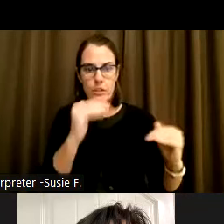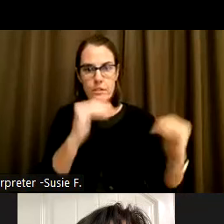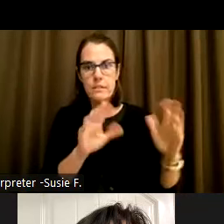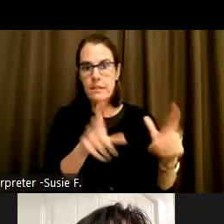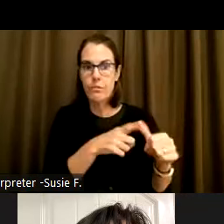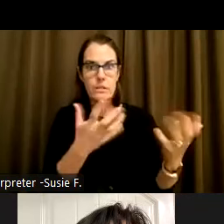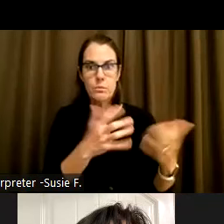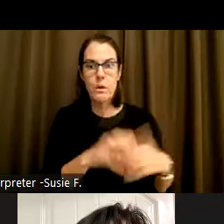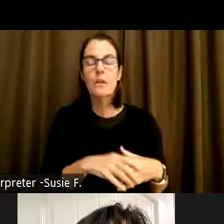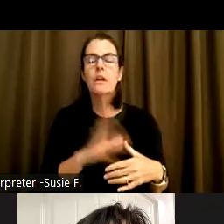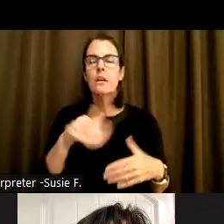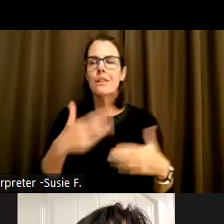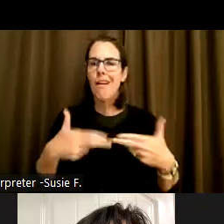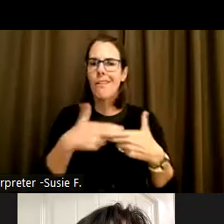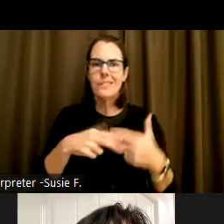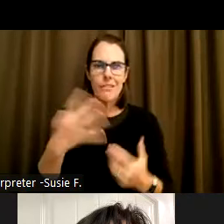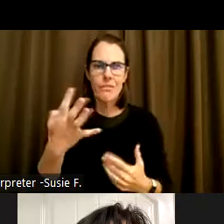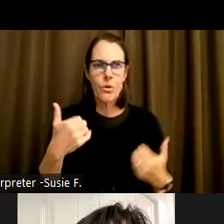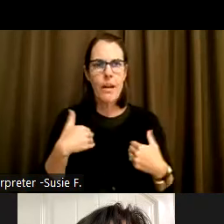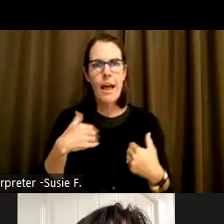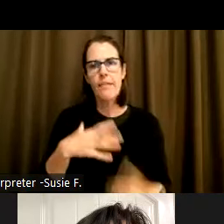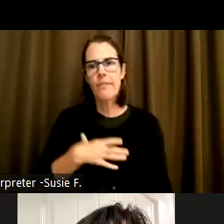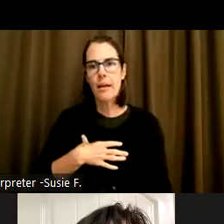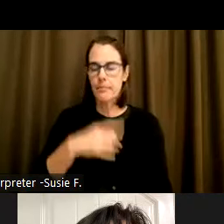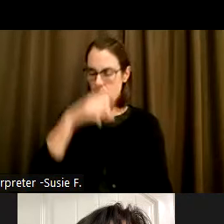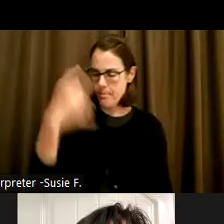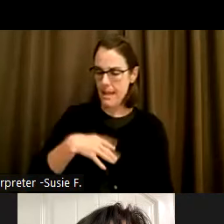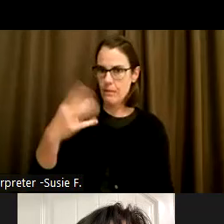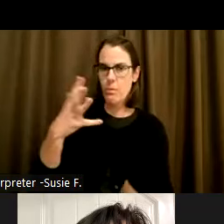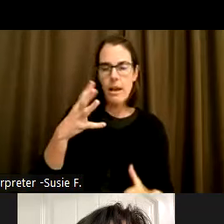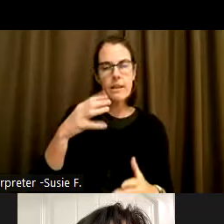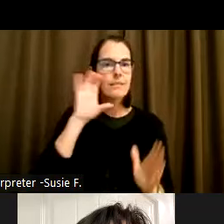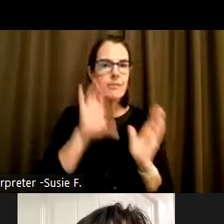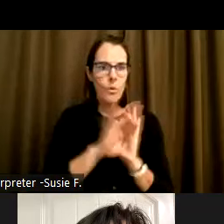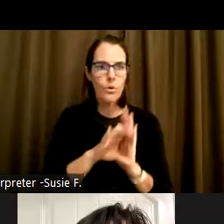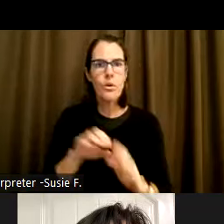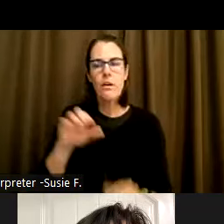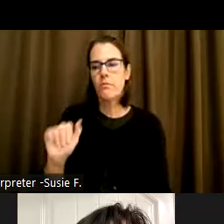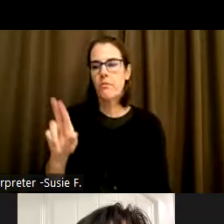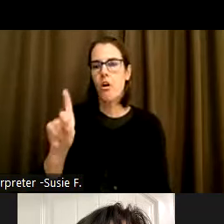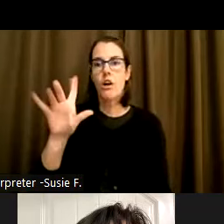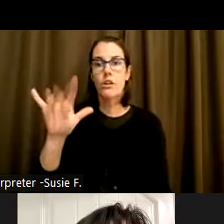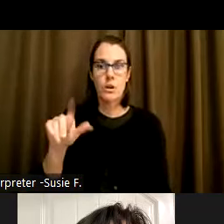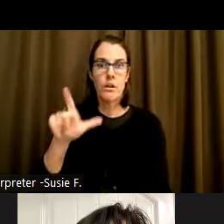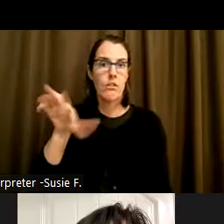and white photo of Roger Lord, who was a writer, womanist and civil rights activist. Lord is looking at the camera